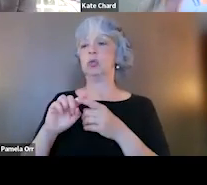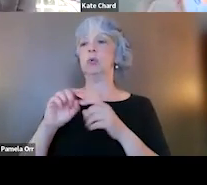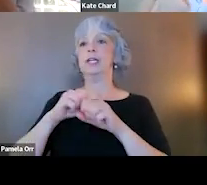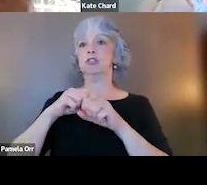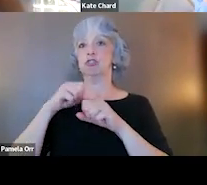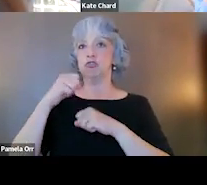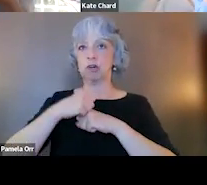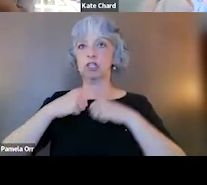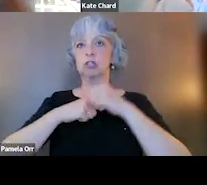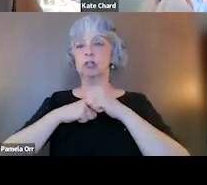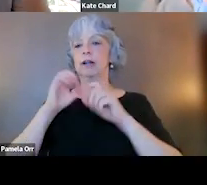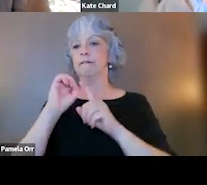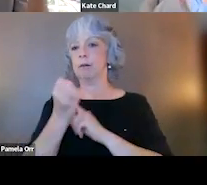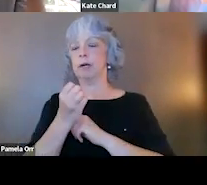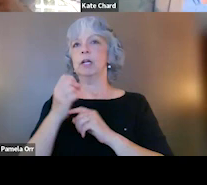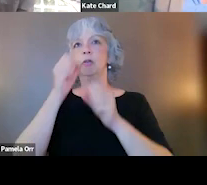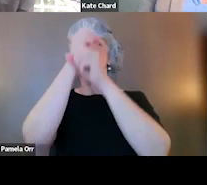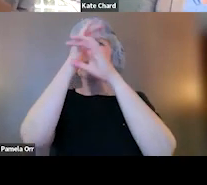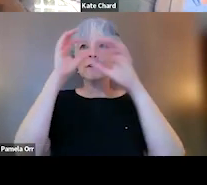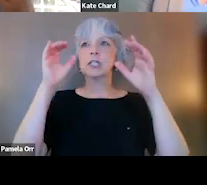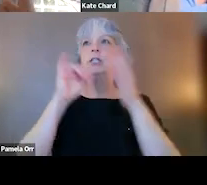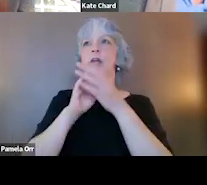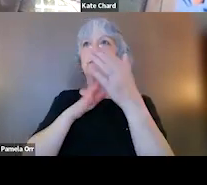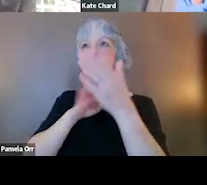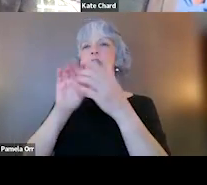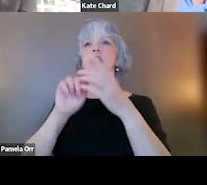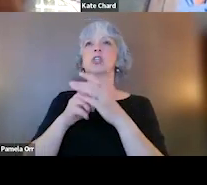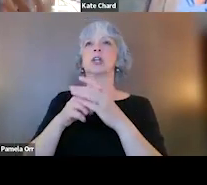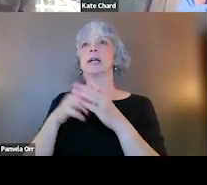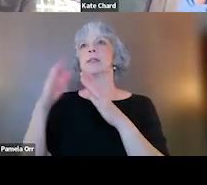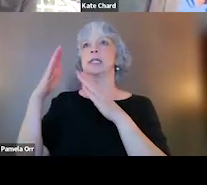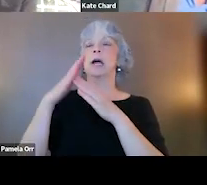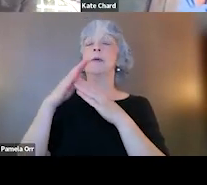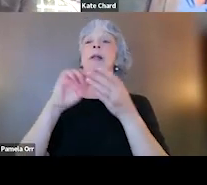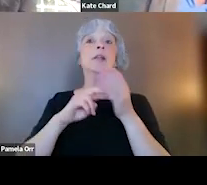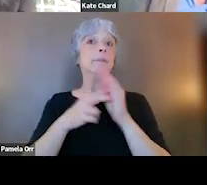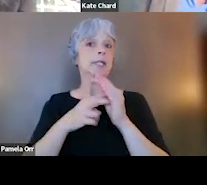it's really important that we conceptualize this approach as starting at the top. So that means getting treatment court judges